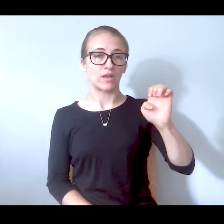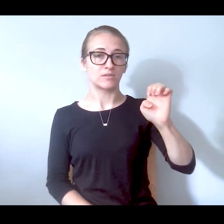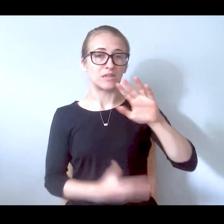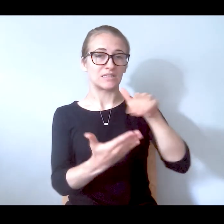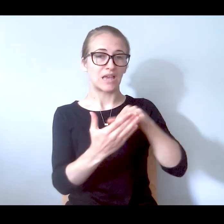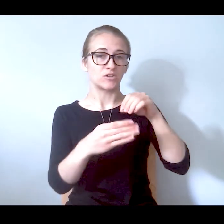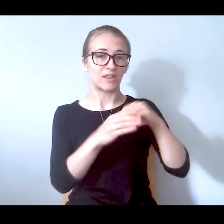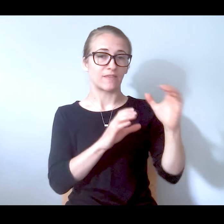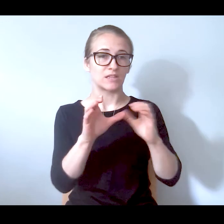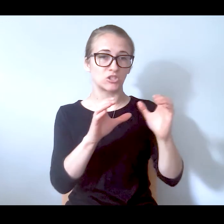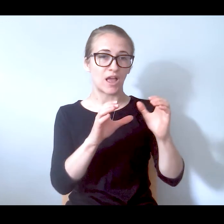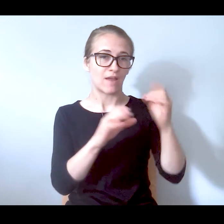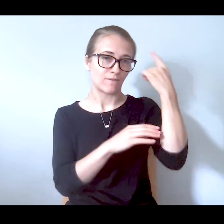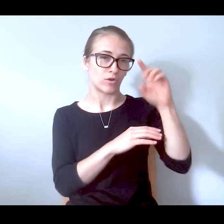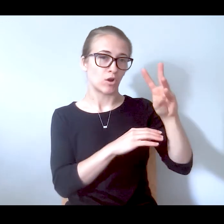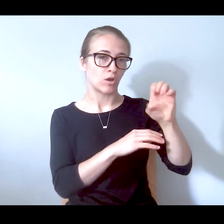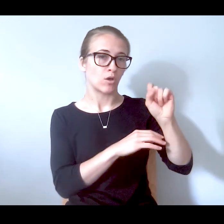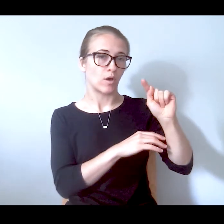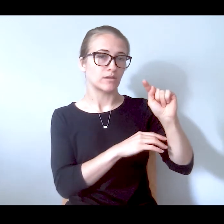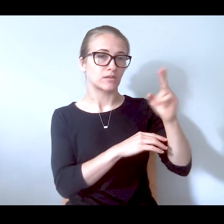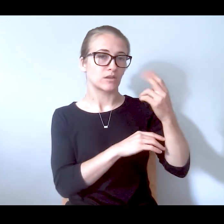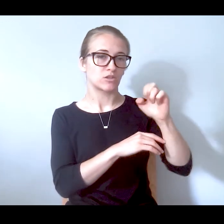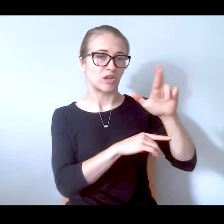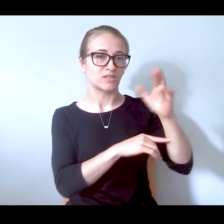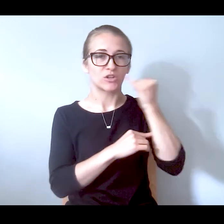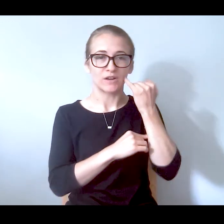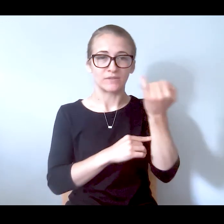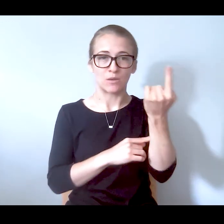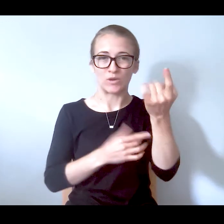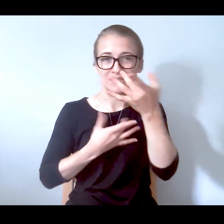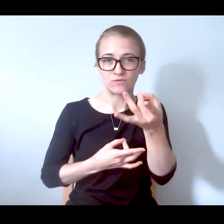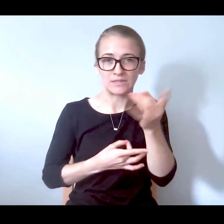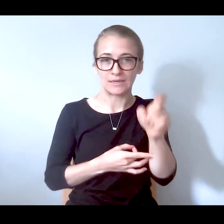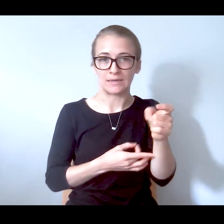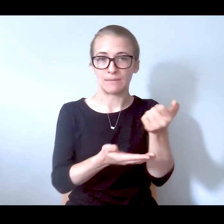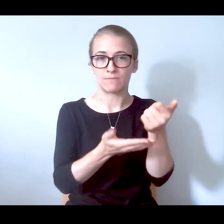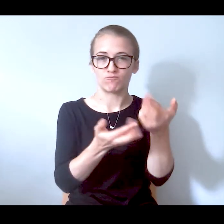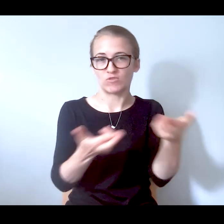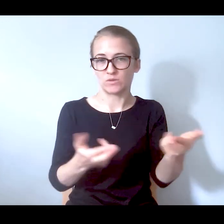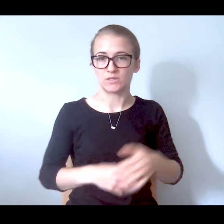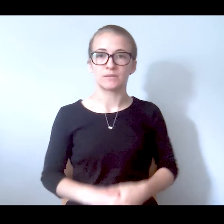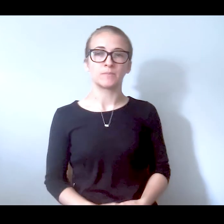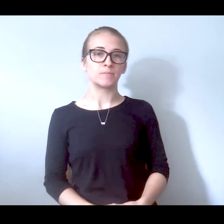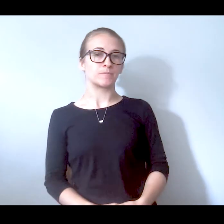chat for Westchester for whoever's interested. Great. Thank you, Kimberly.